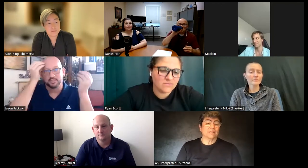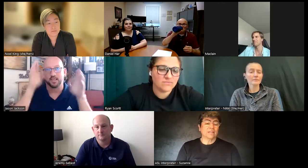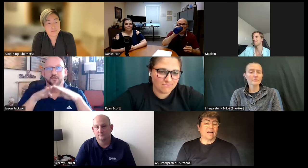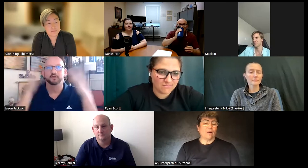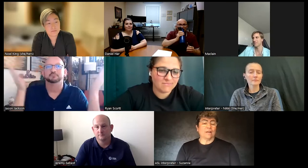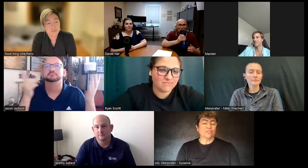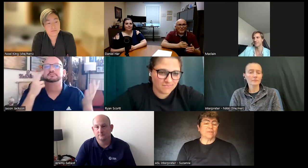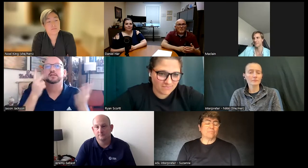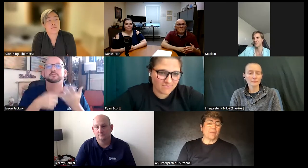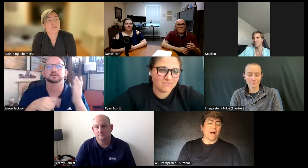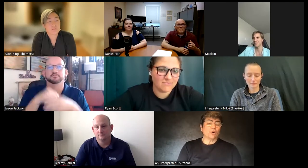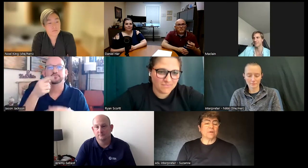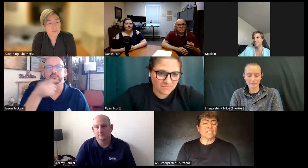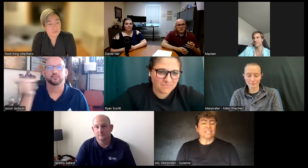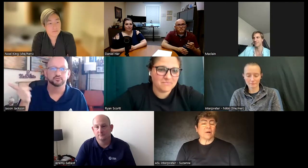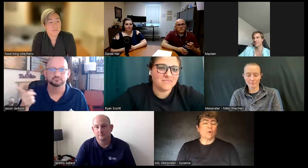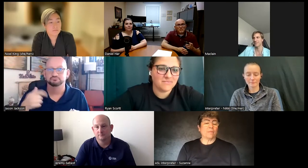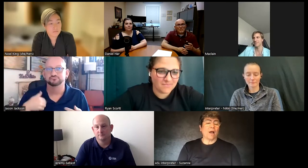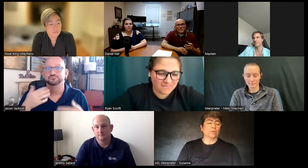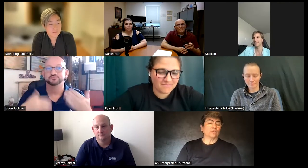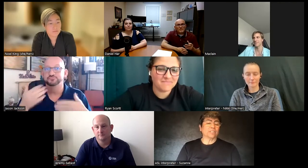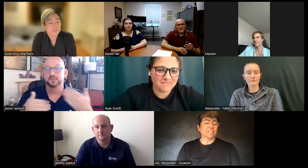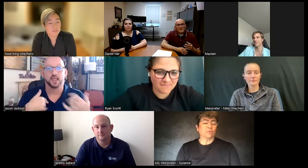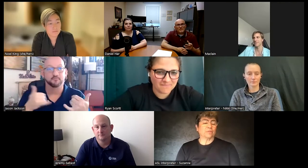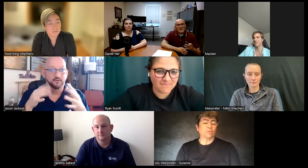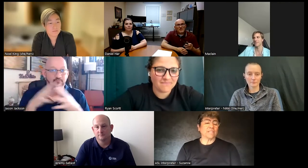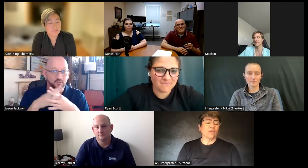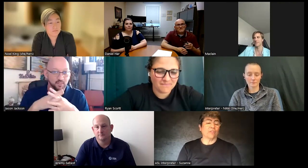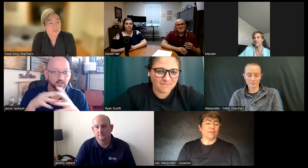I wanted to keep my mind open see my what my opportunities what was out there